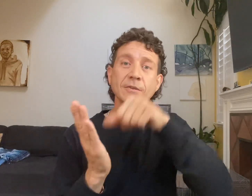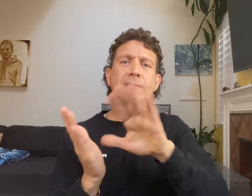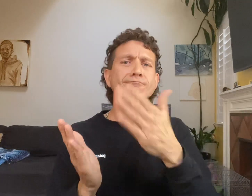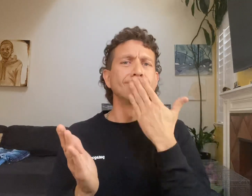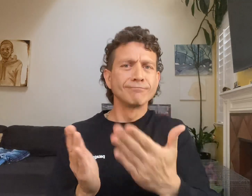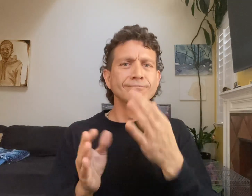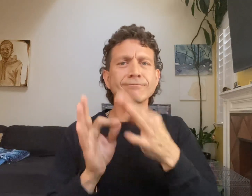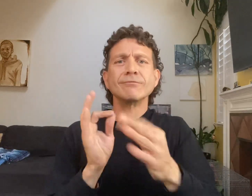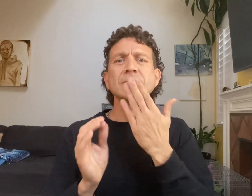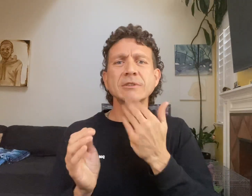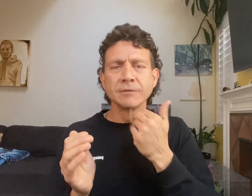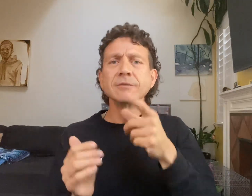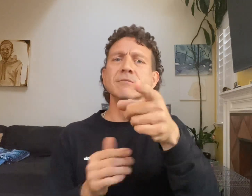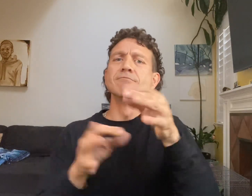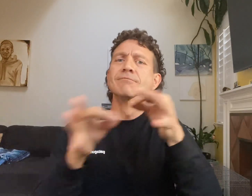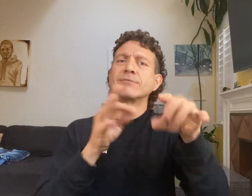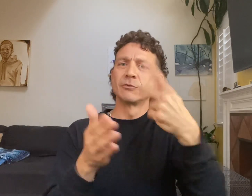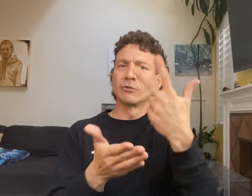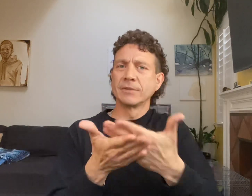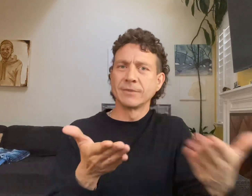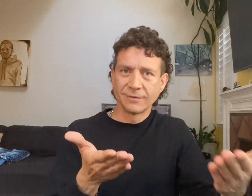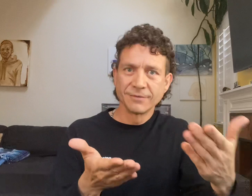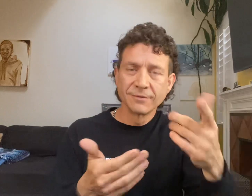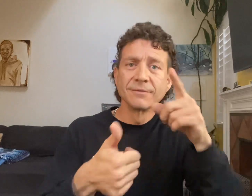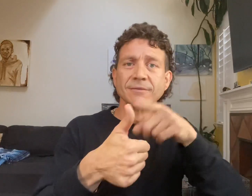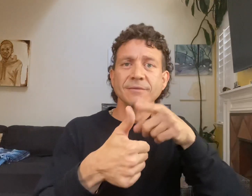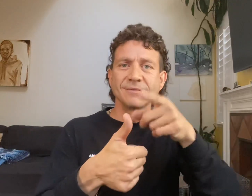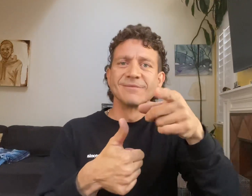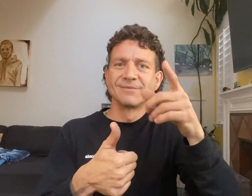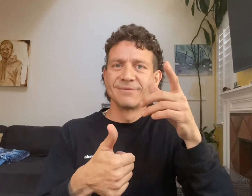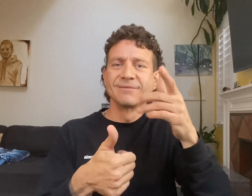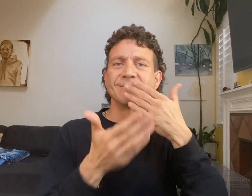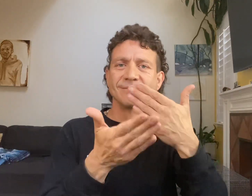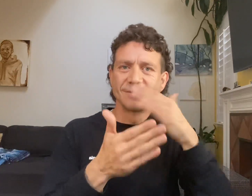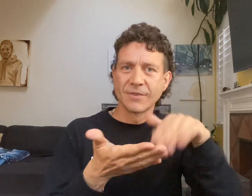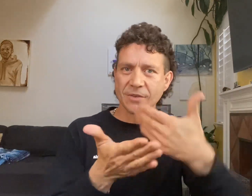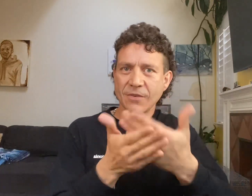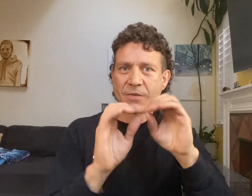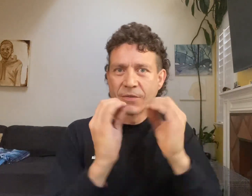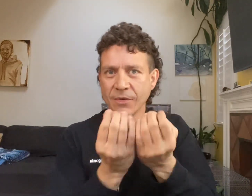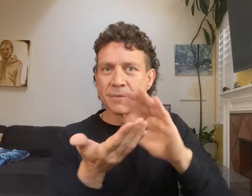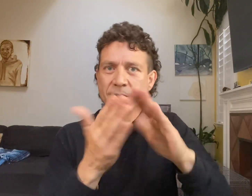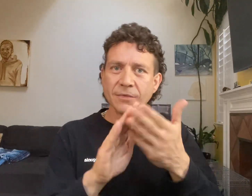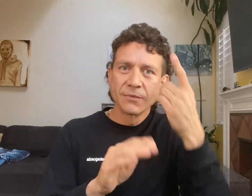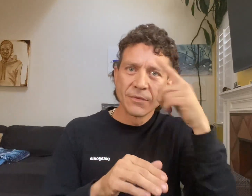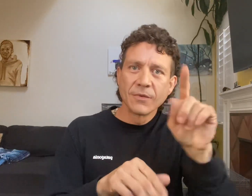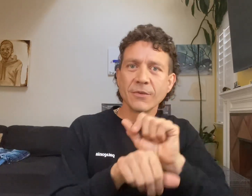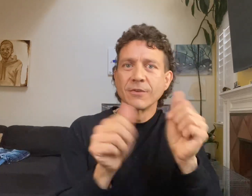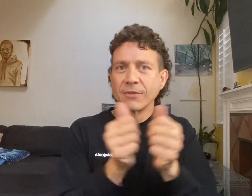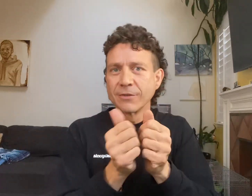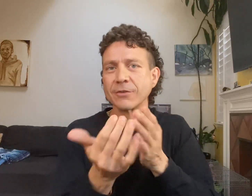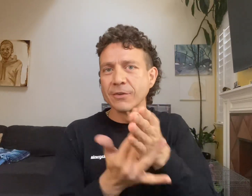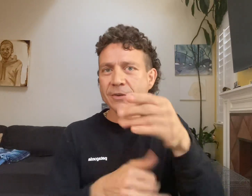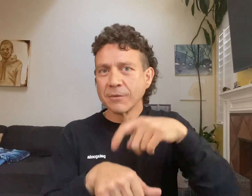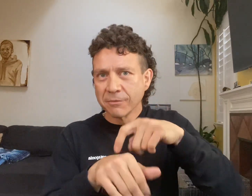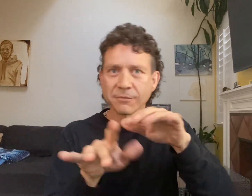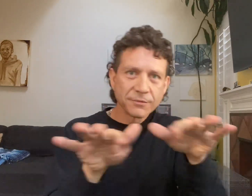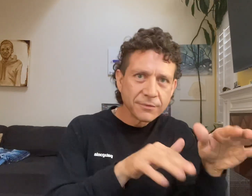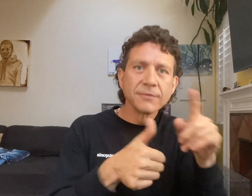in the letter, it is good simple and sweet that you have covered three topics that you mentioned gratitude to the school community and organizations for being in this together